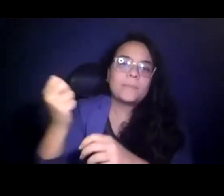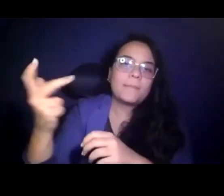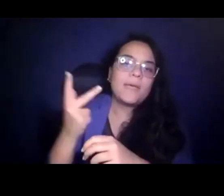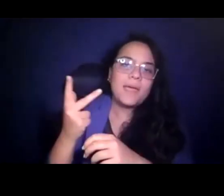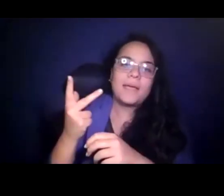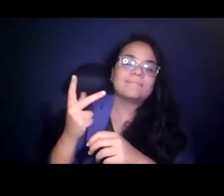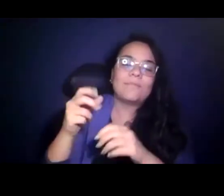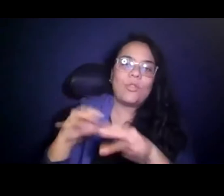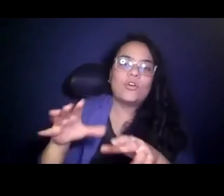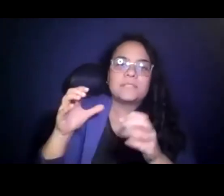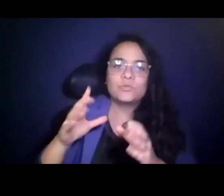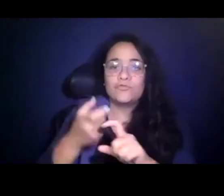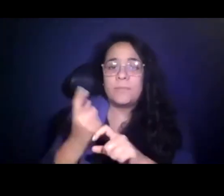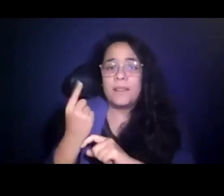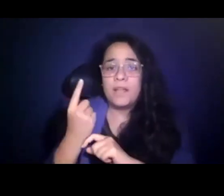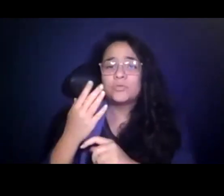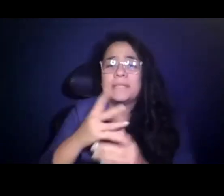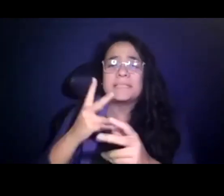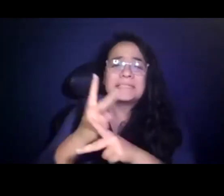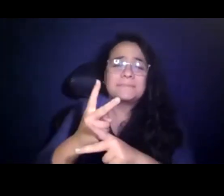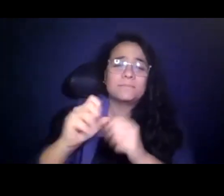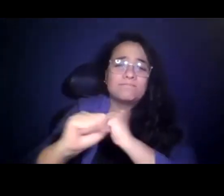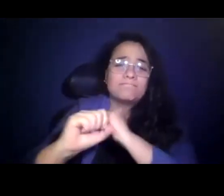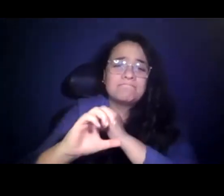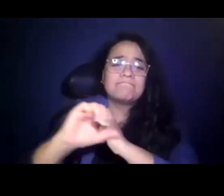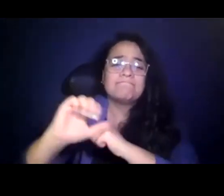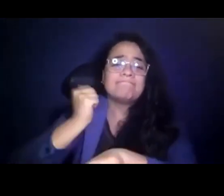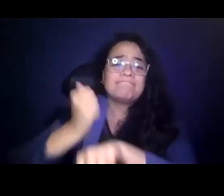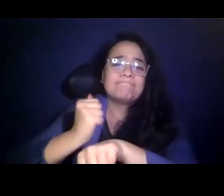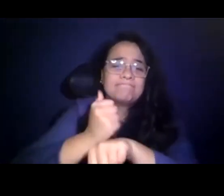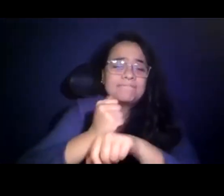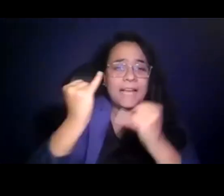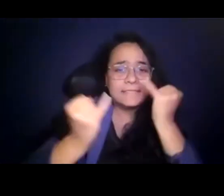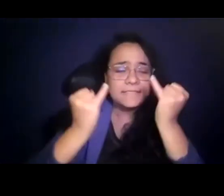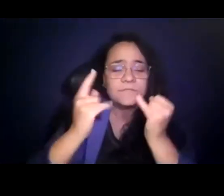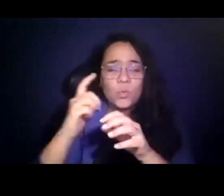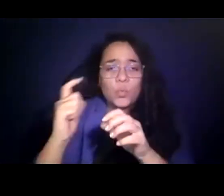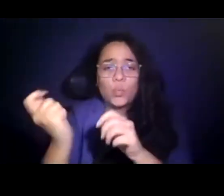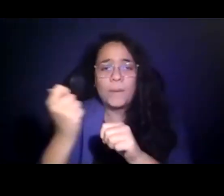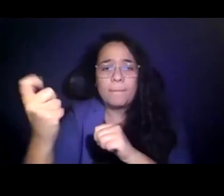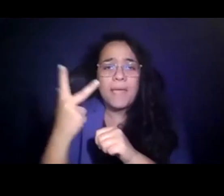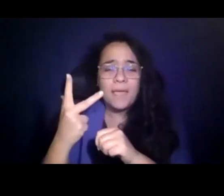15:27:11 So please continue promoting and implementing ideas to win back public transportation riders.